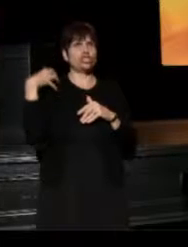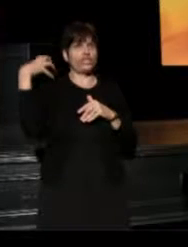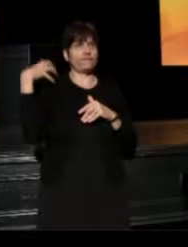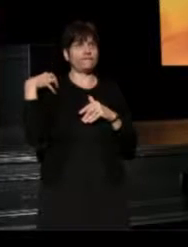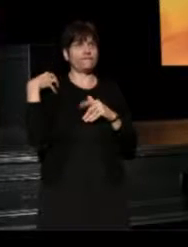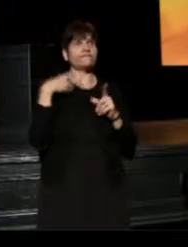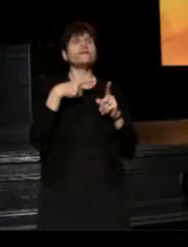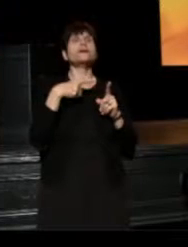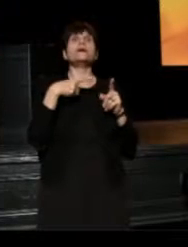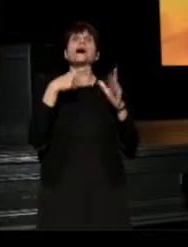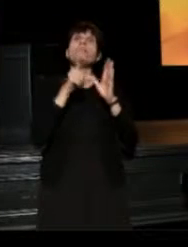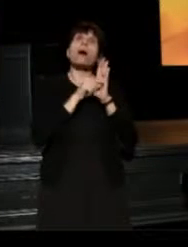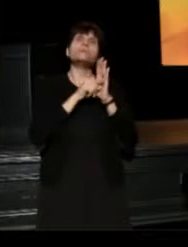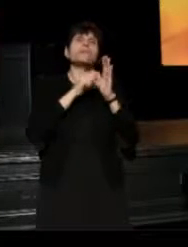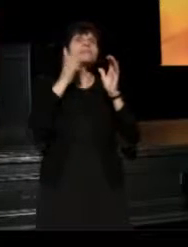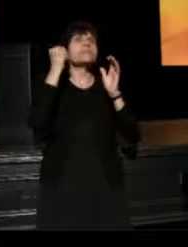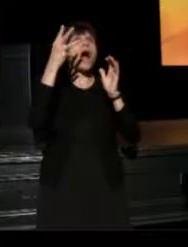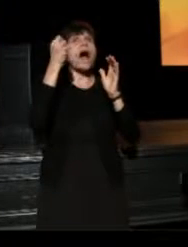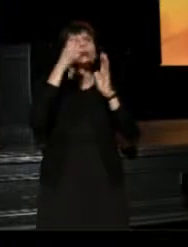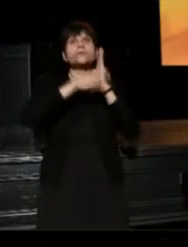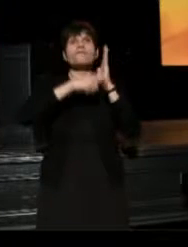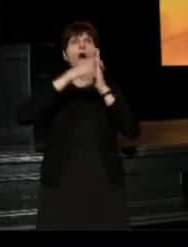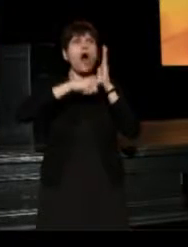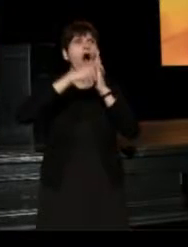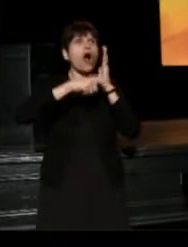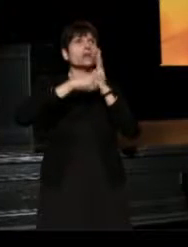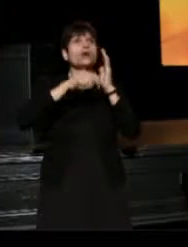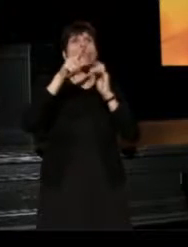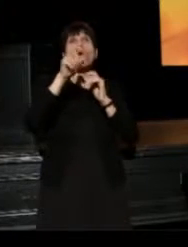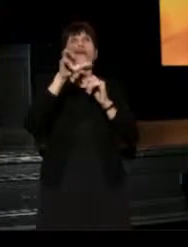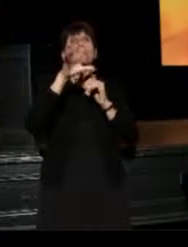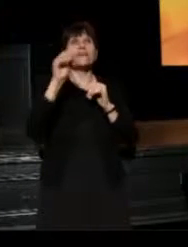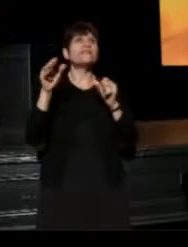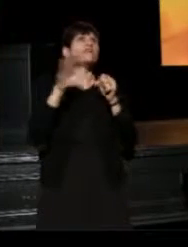thousands of articles and over 150 full-length plays.